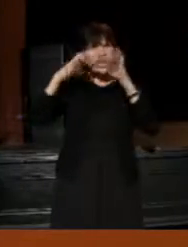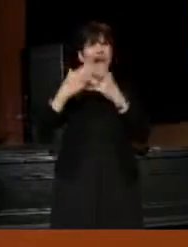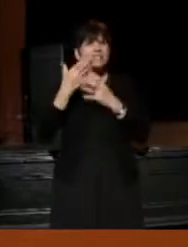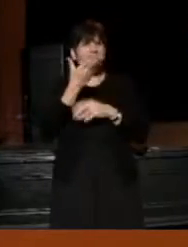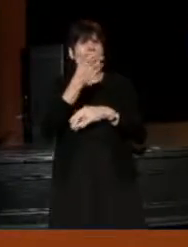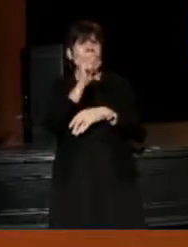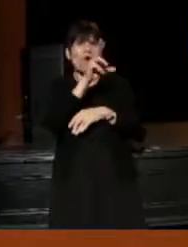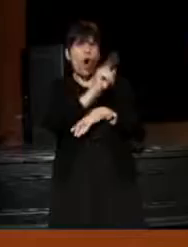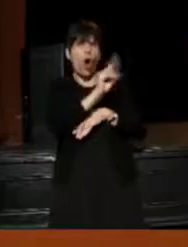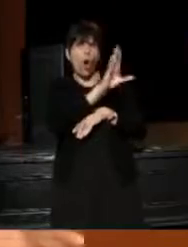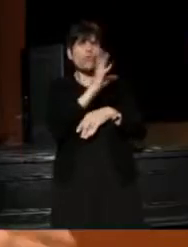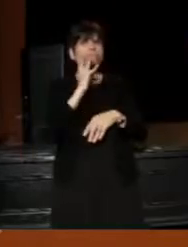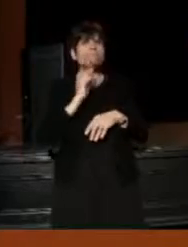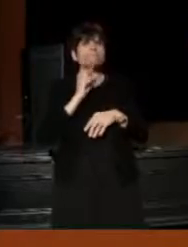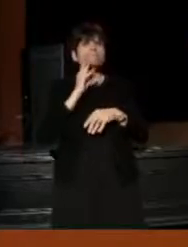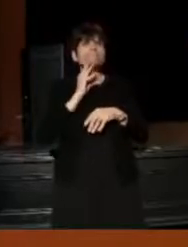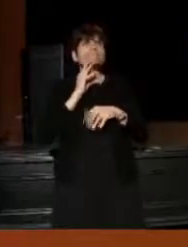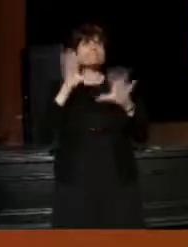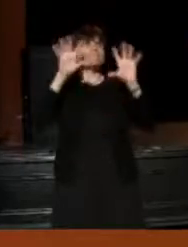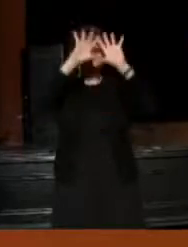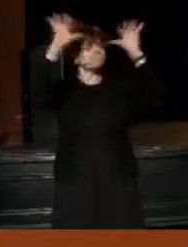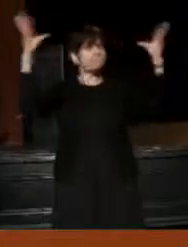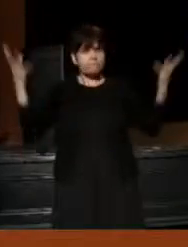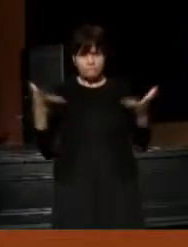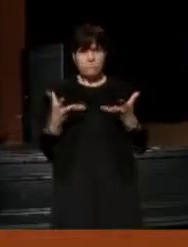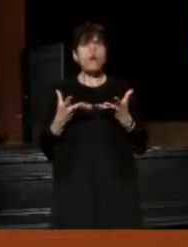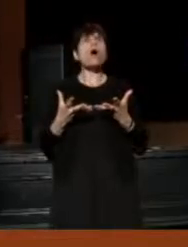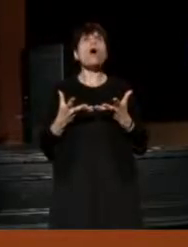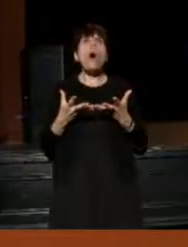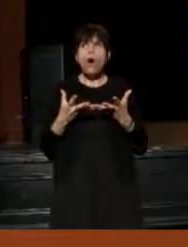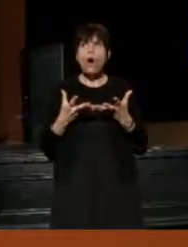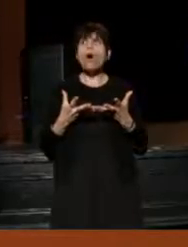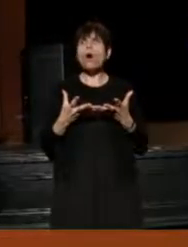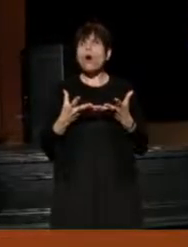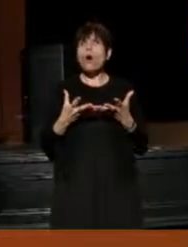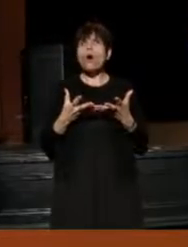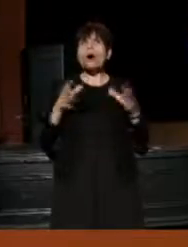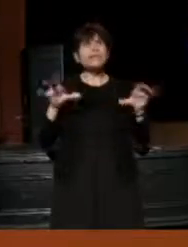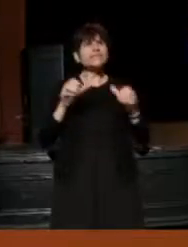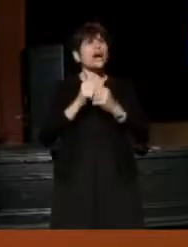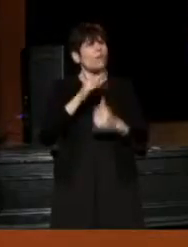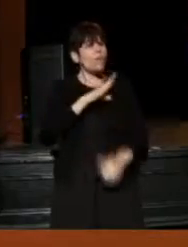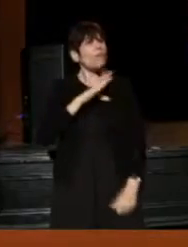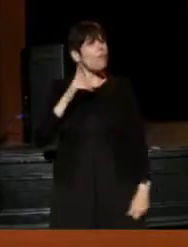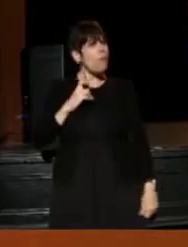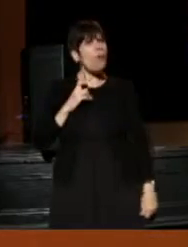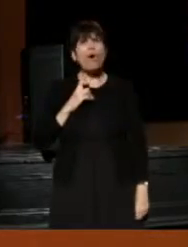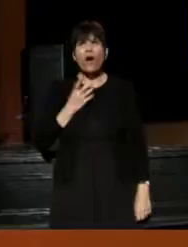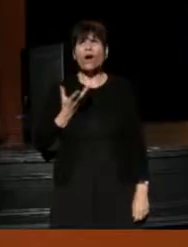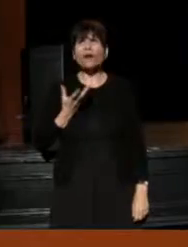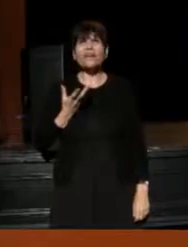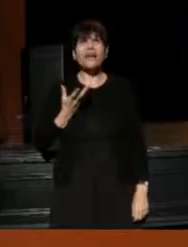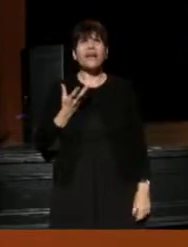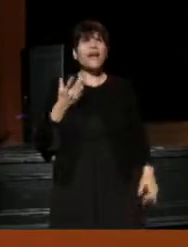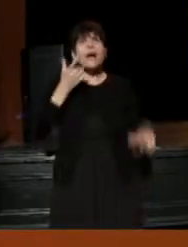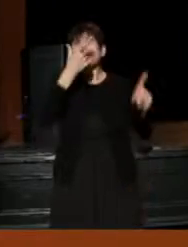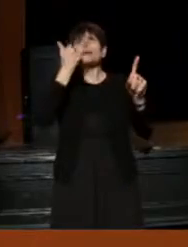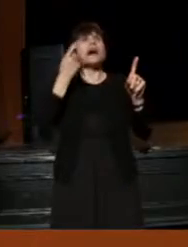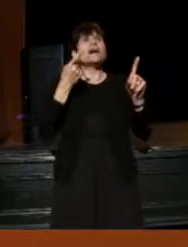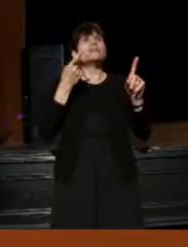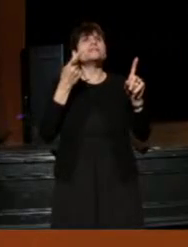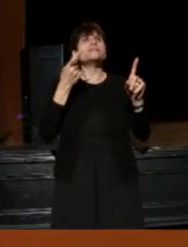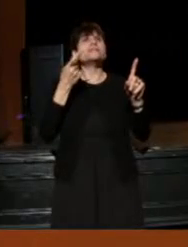So I thought, this has to be done with the Board, because the Board,